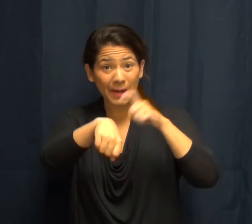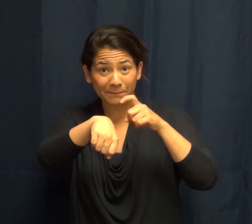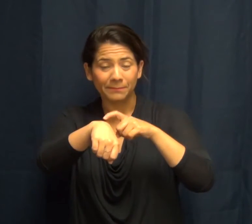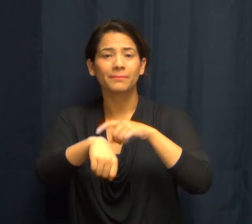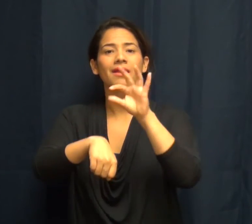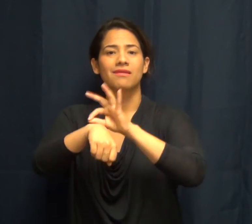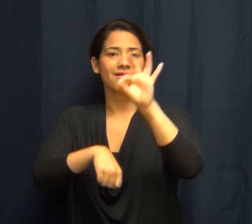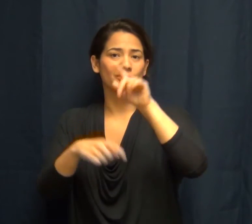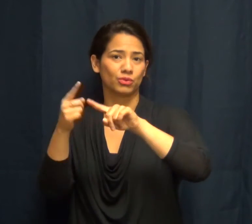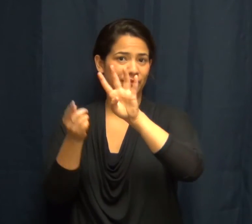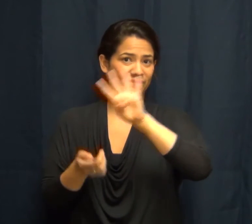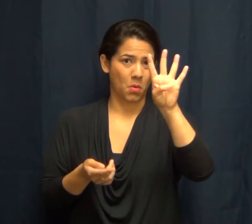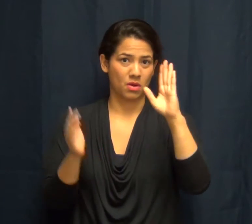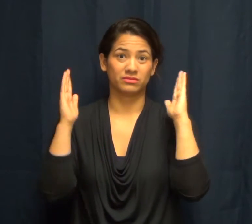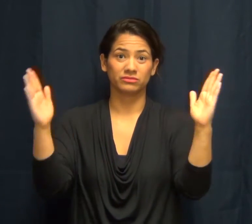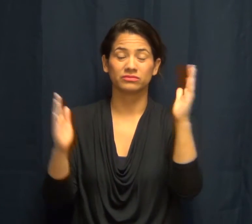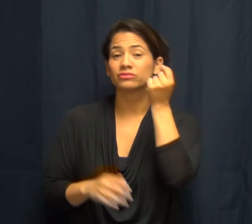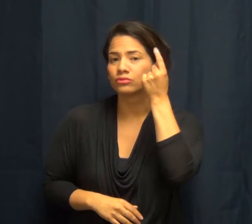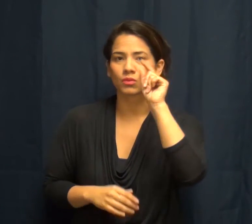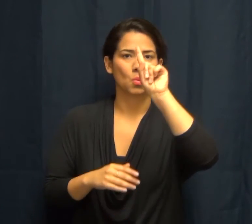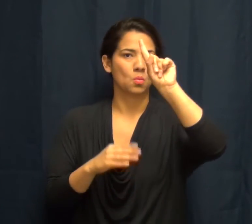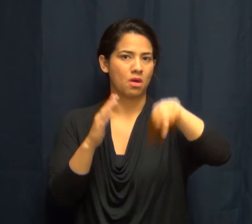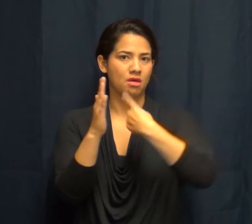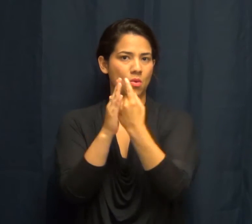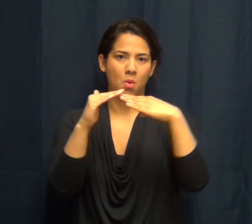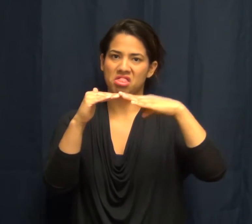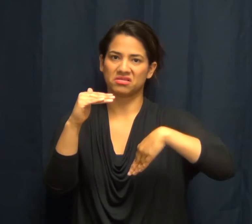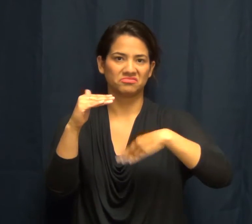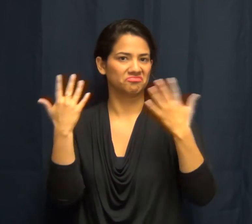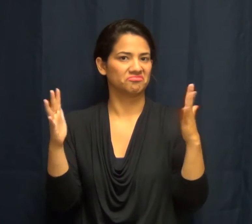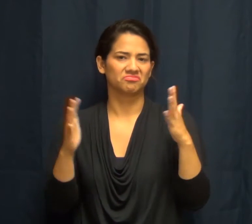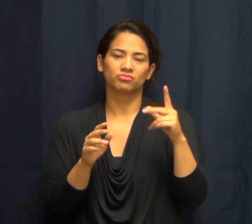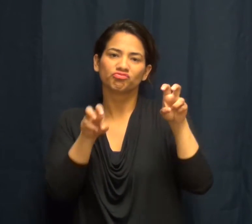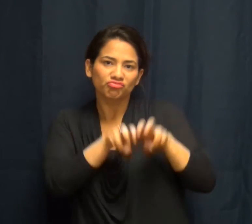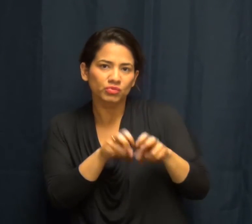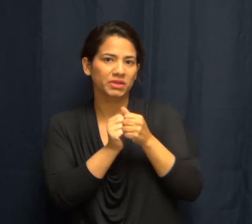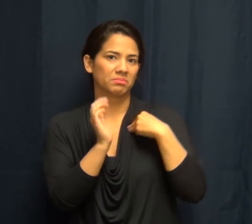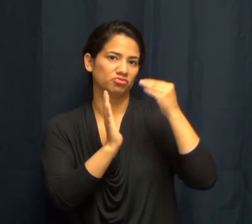Time: from 9-4pm and it will take one hour or less to apply online.